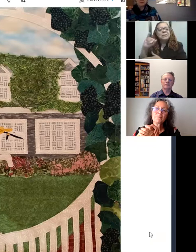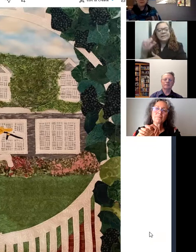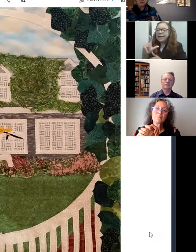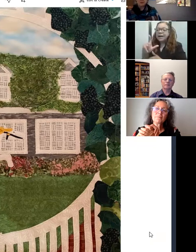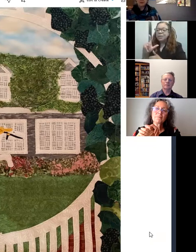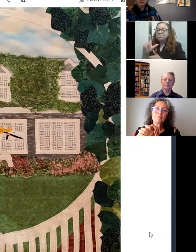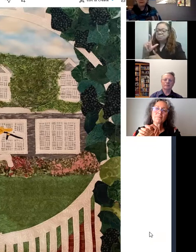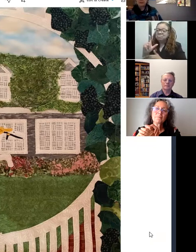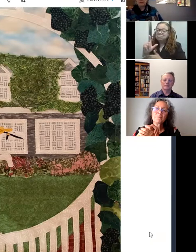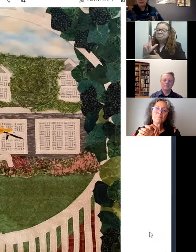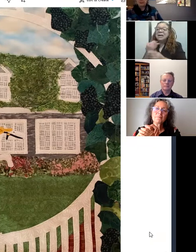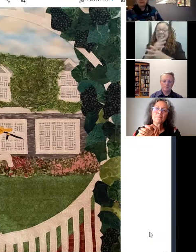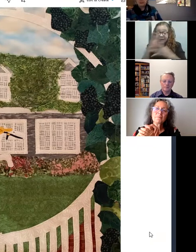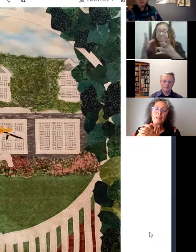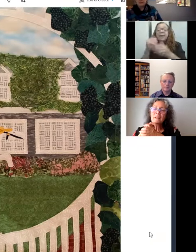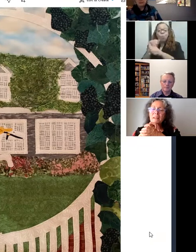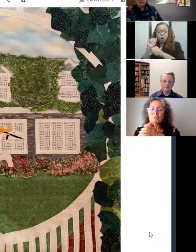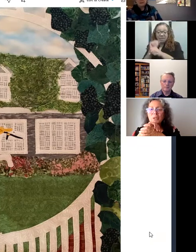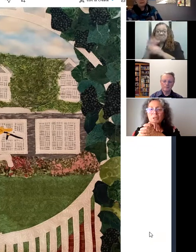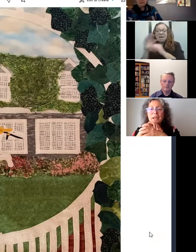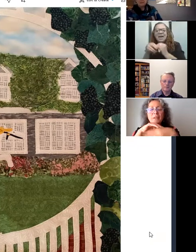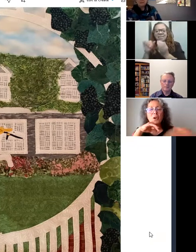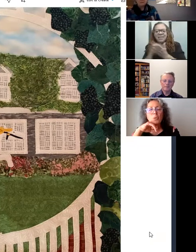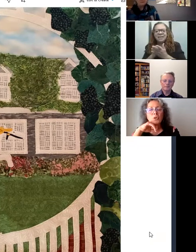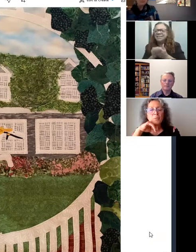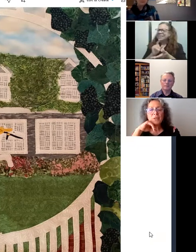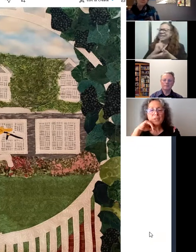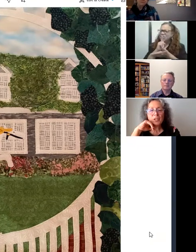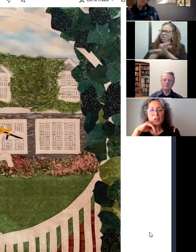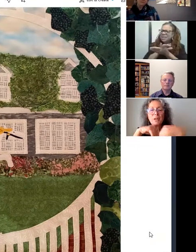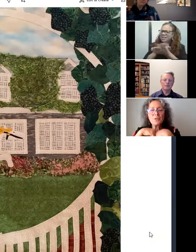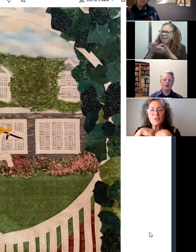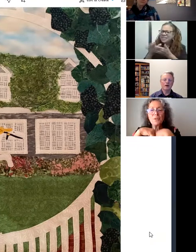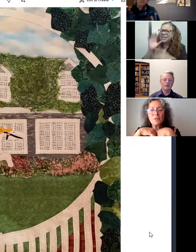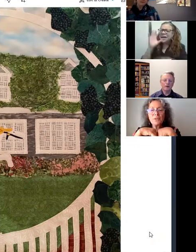My, a lot of my pieces... That's really nice! I almost missed it, to be honest with you. Yeah me too!